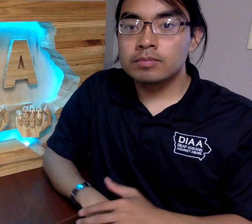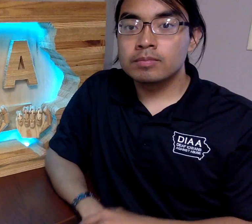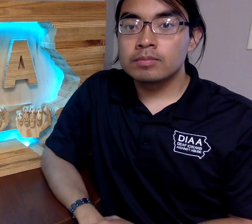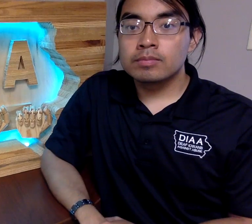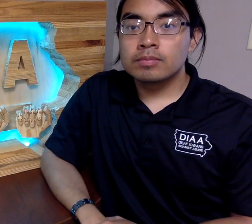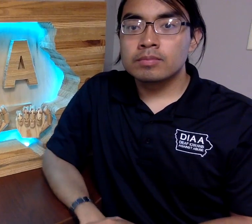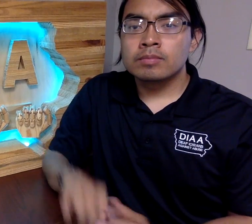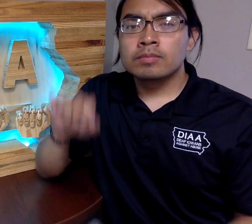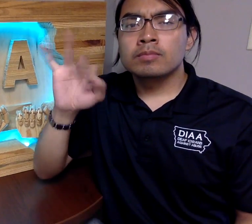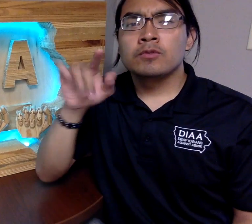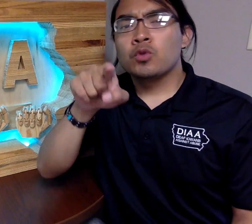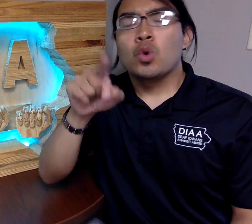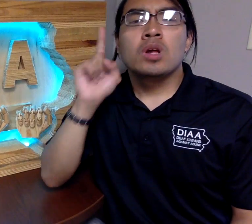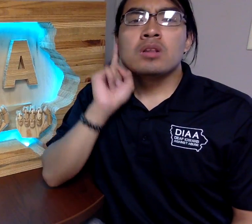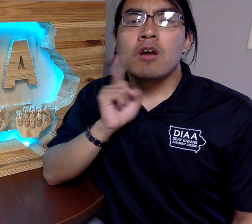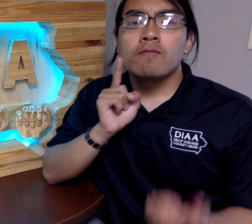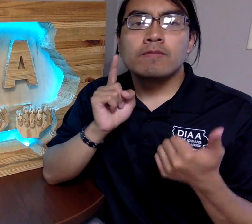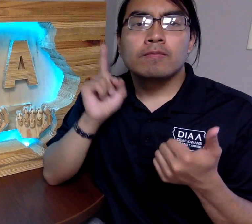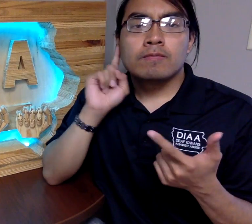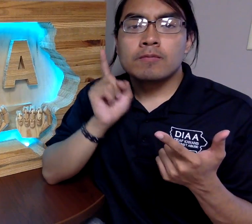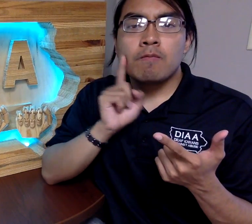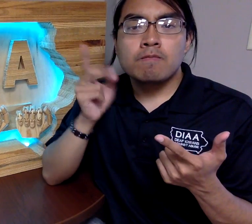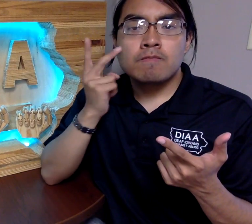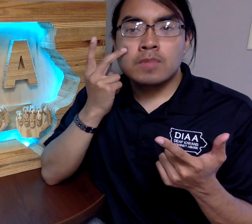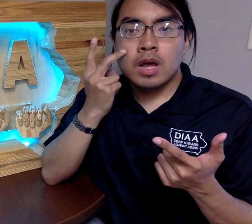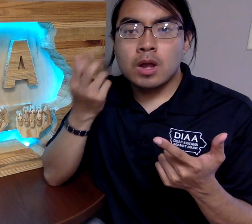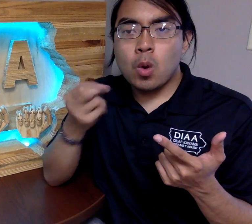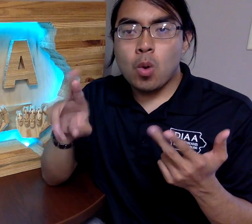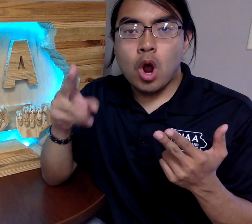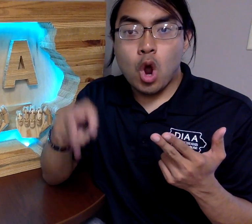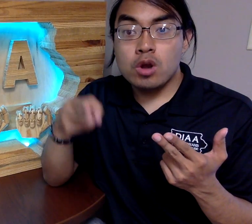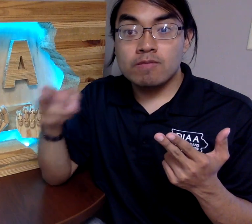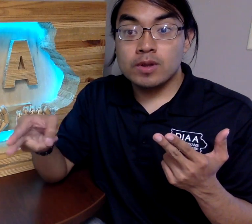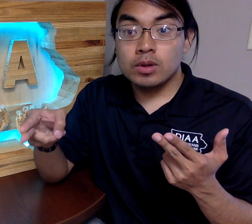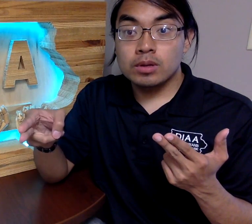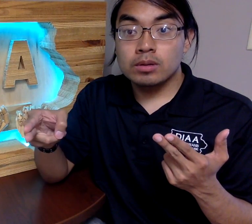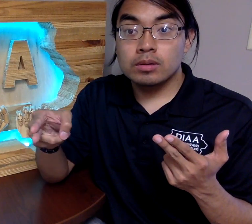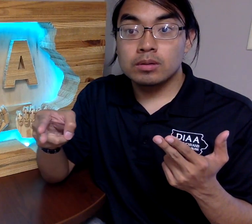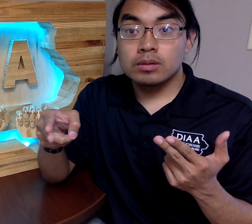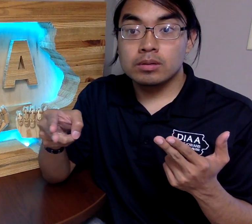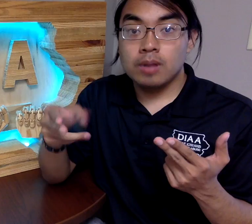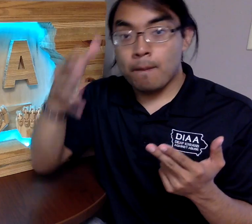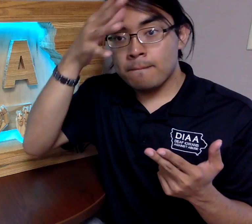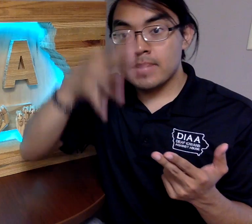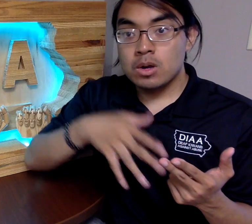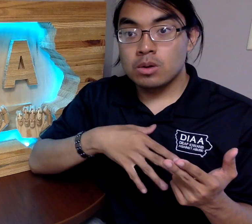If you are deaf, deaf-blind, or hard of hearing male